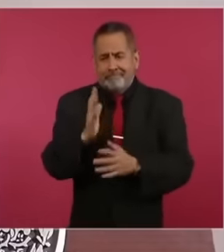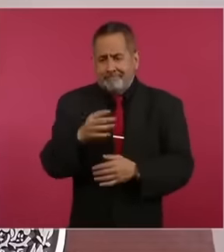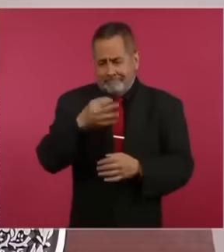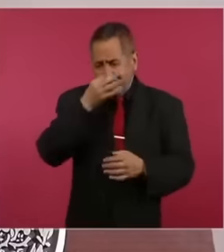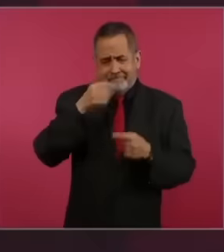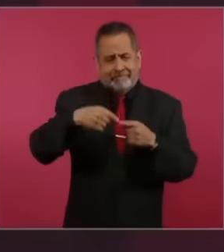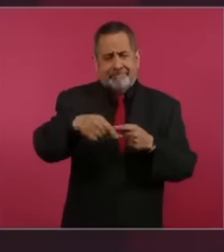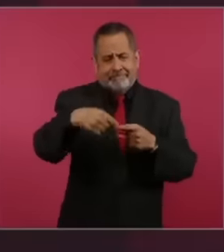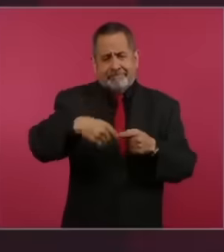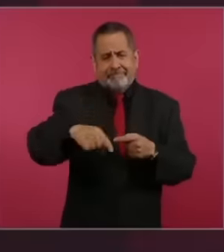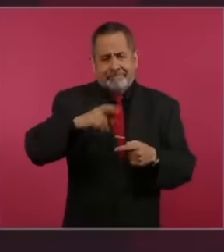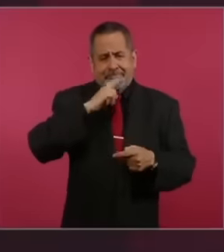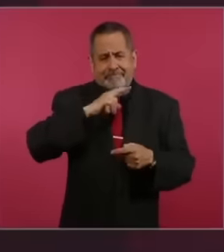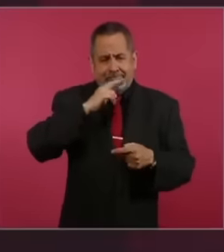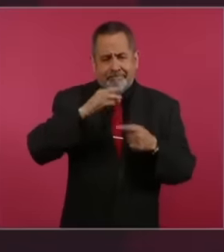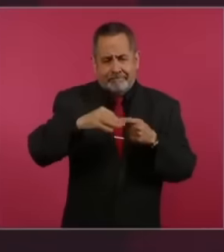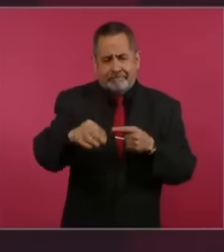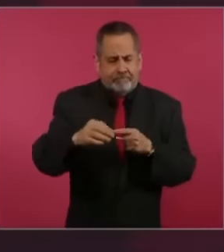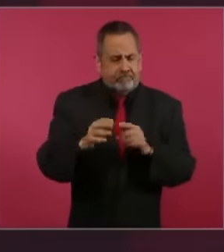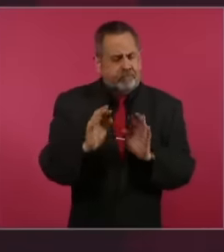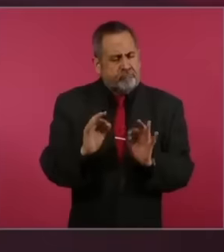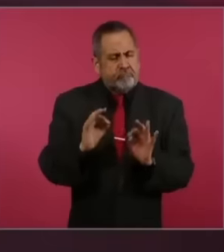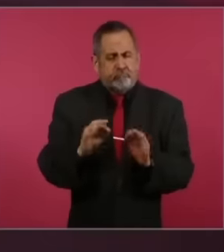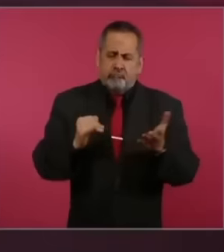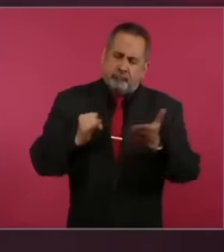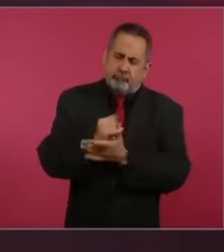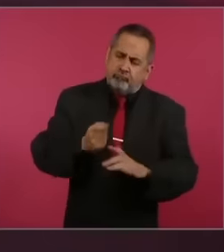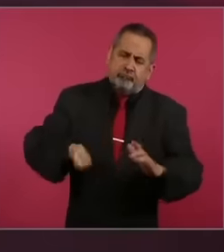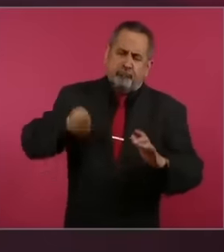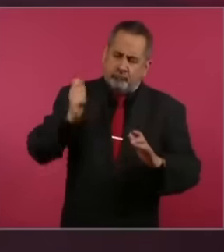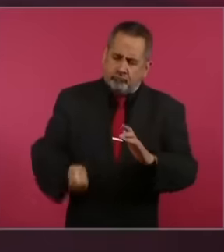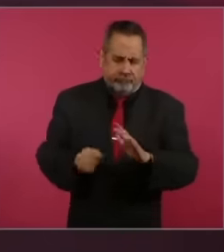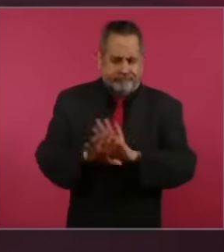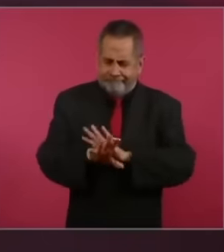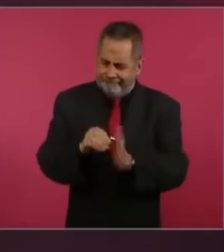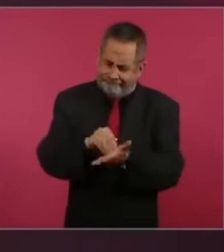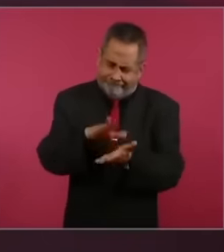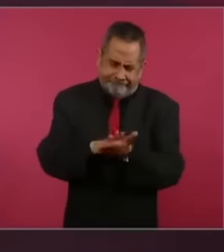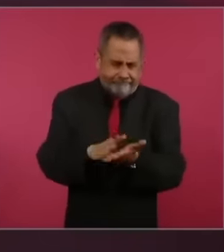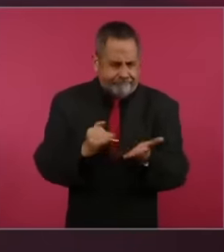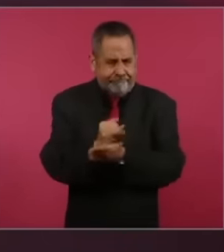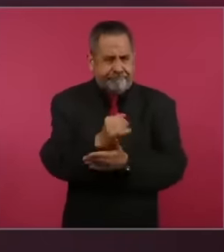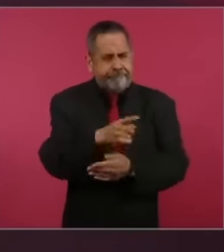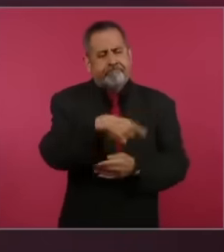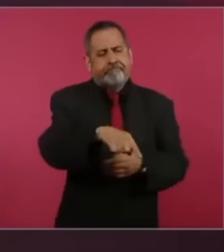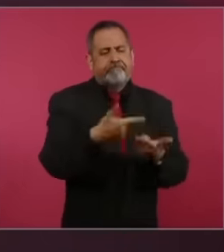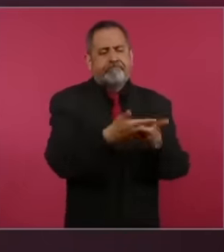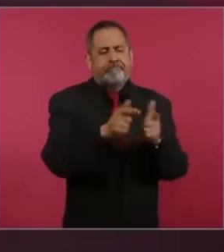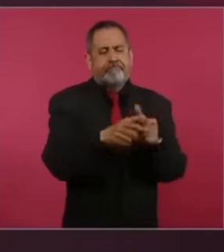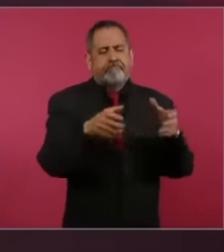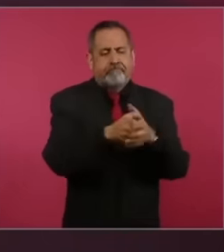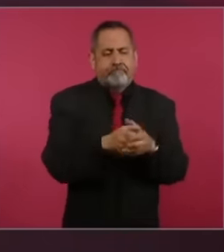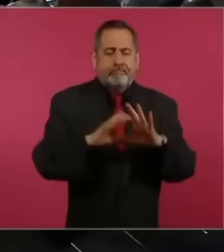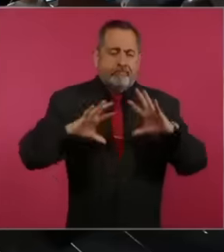short and prudent time.